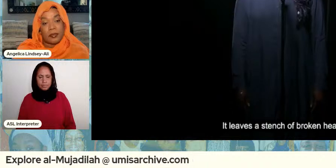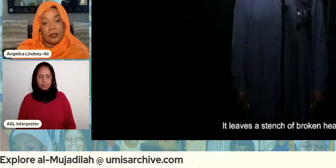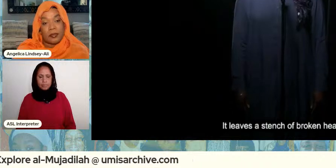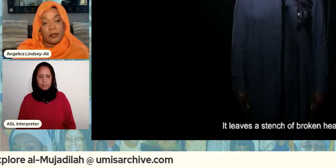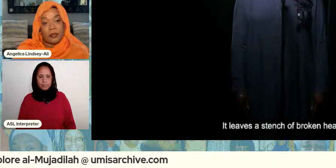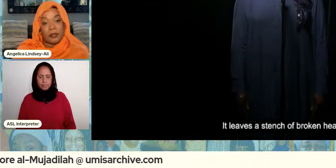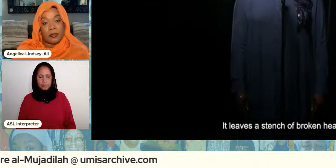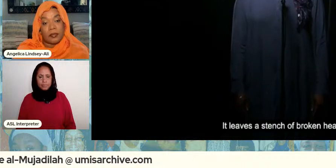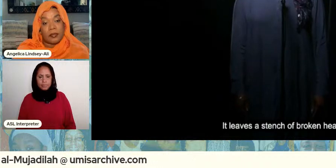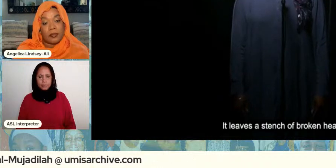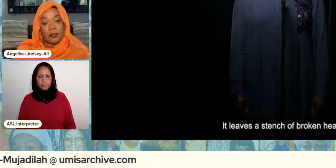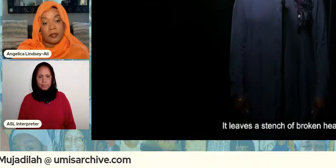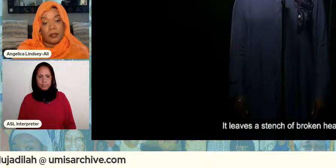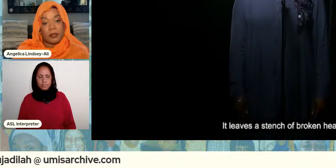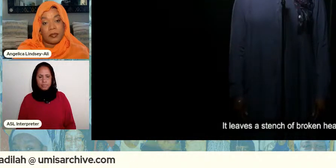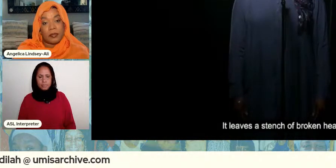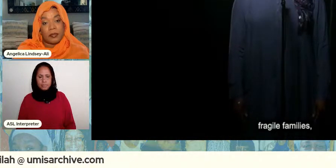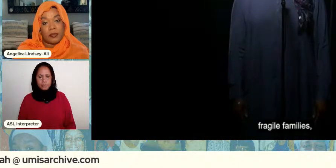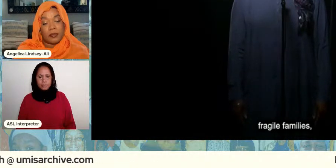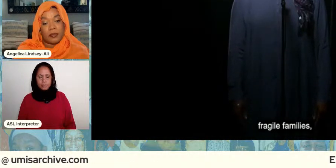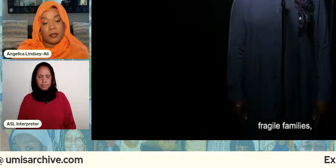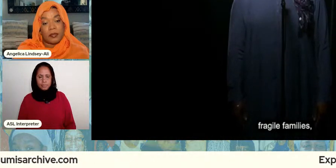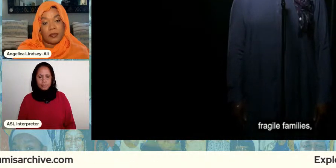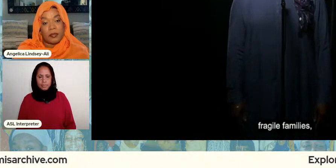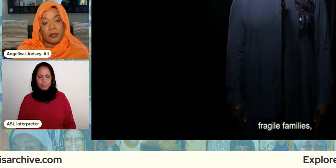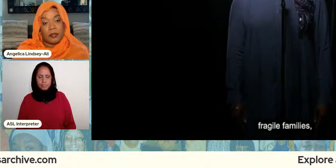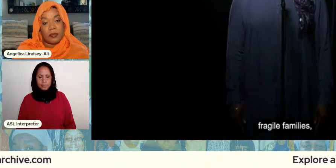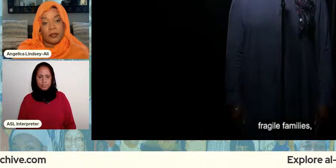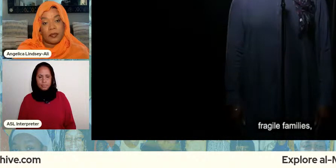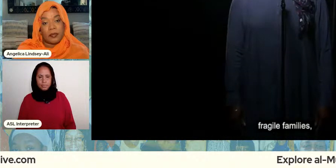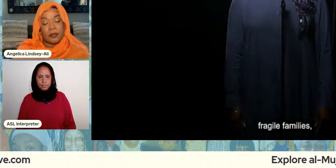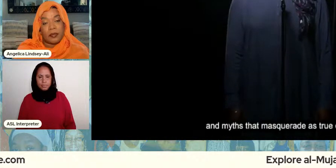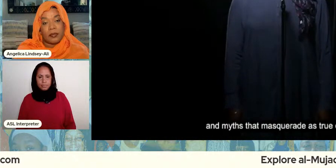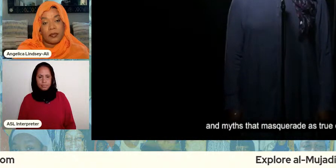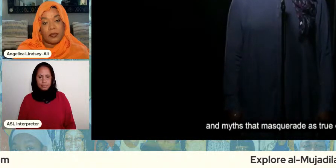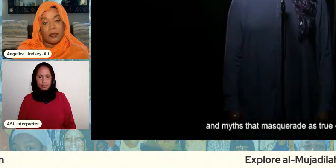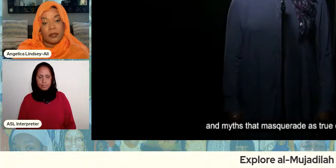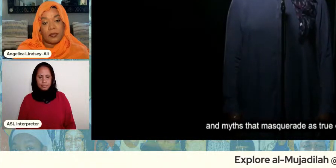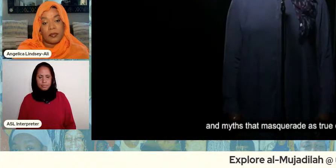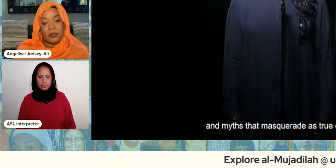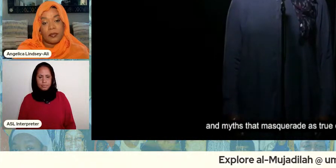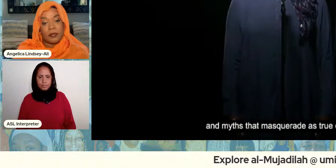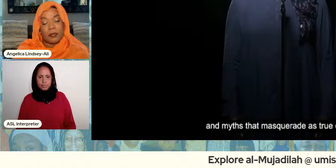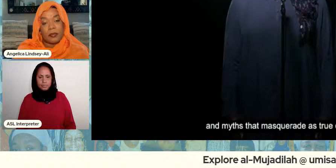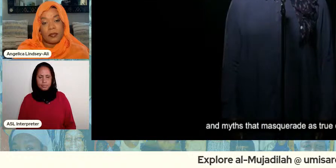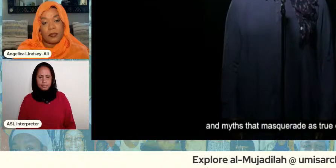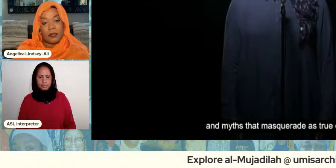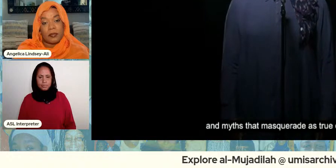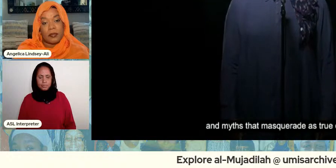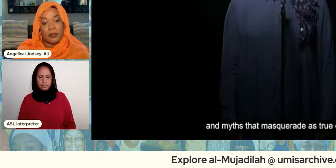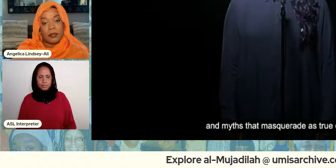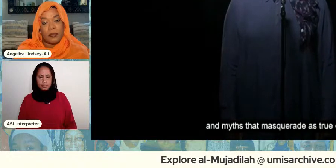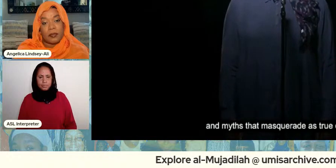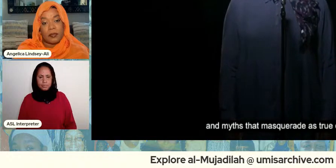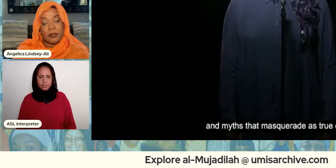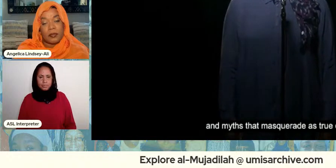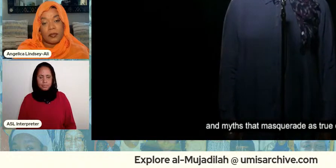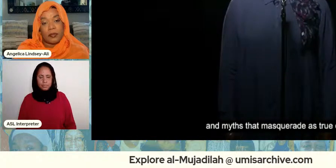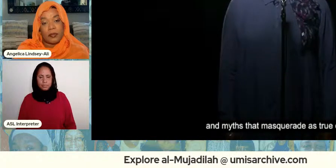of broken hearts fragile families and myths that masquerade as true dreams